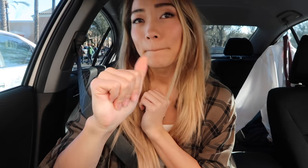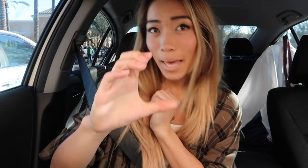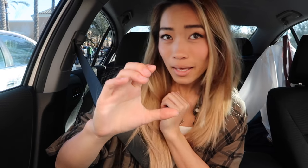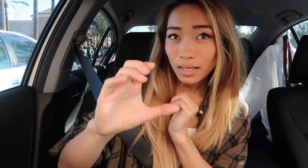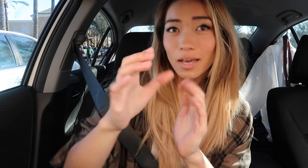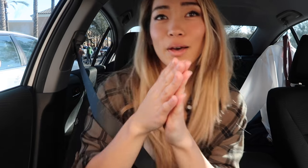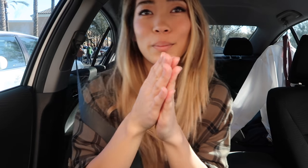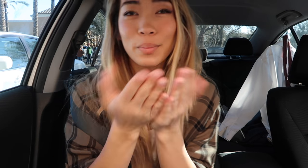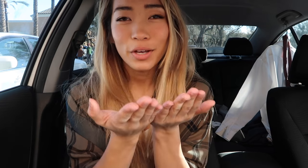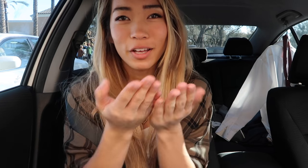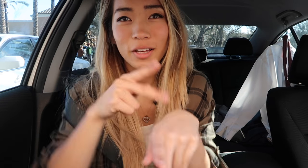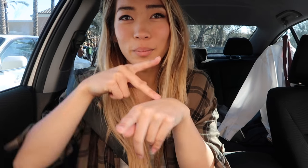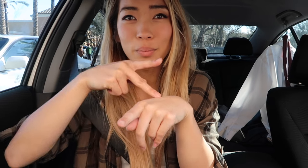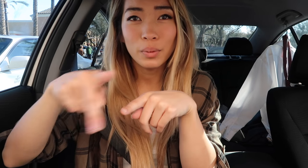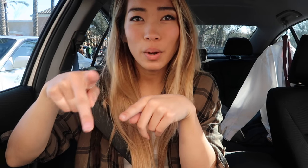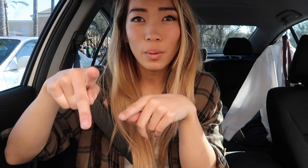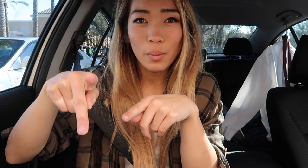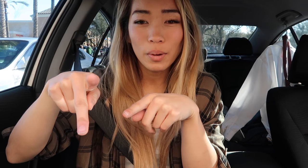MacBook Pro